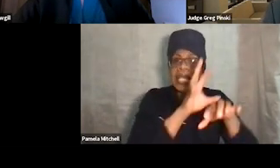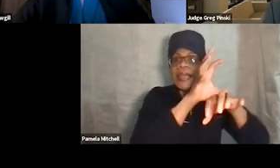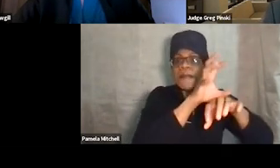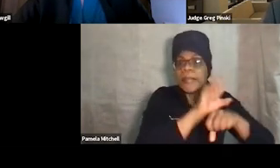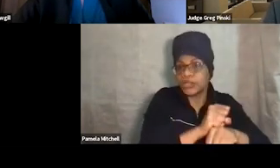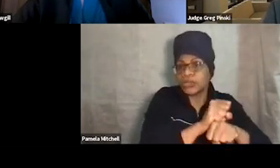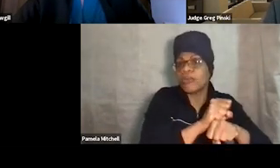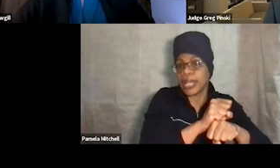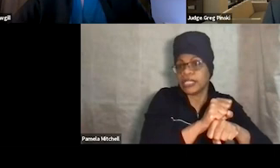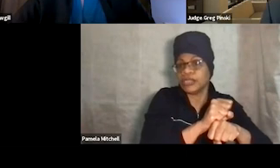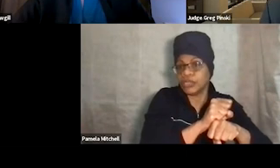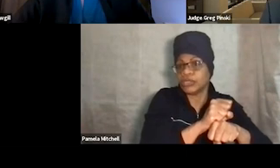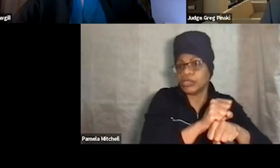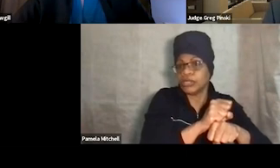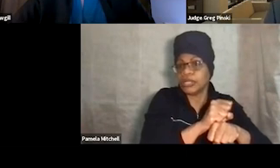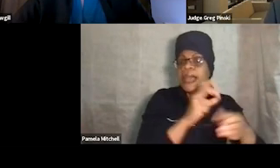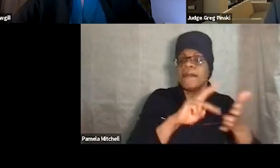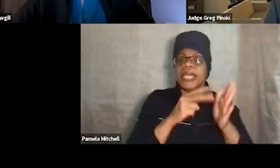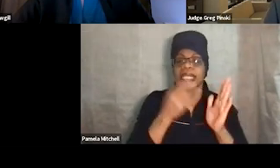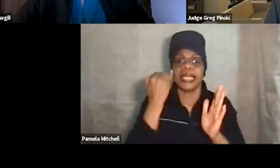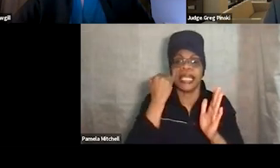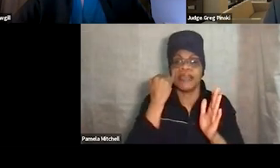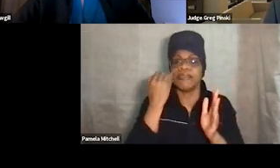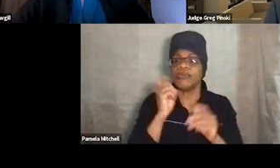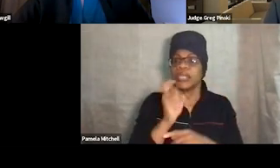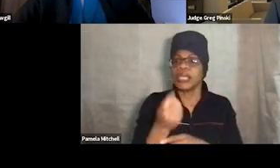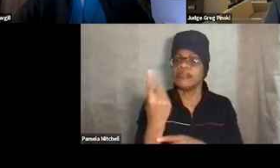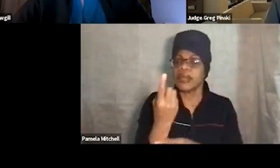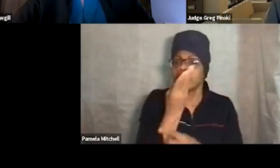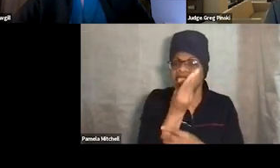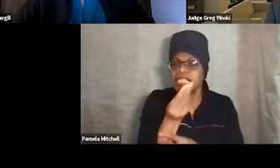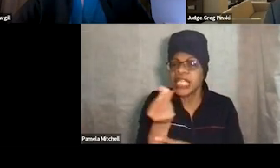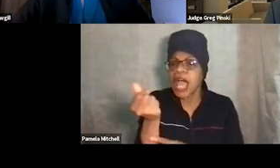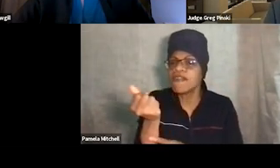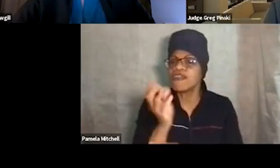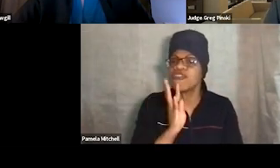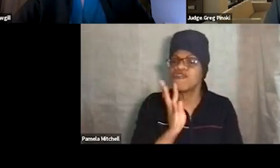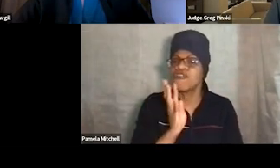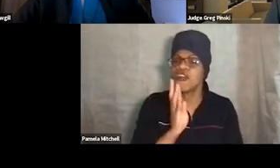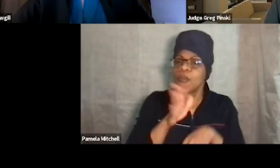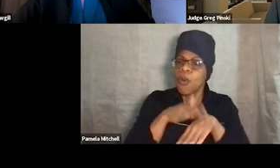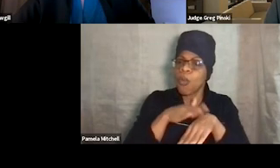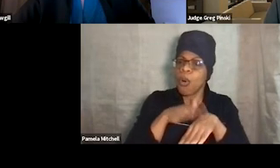So if you've given someone seven verbal warnings for missing probation appointments,